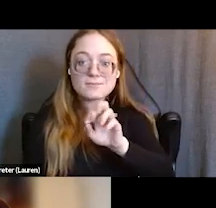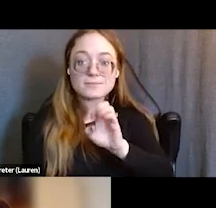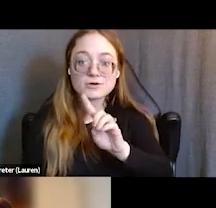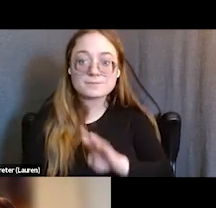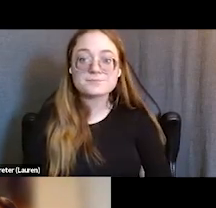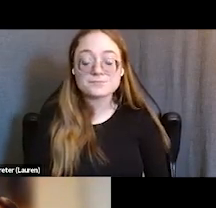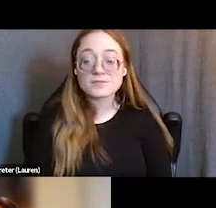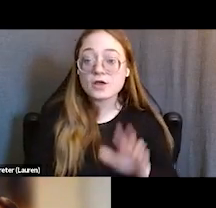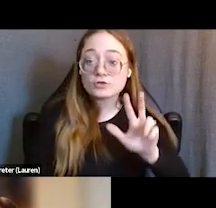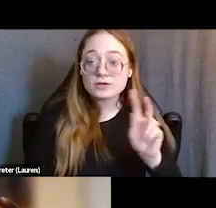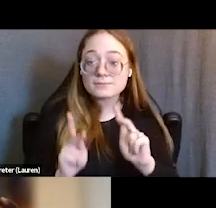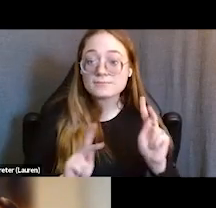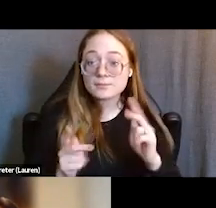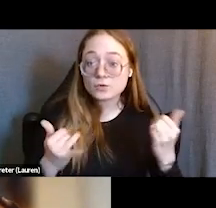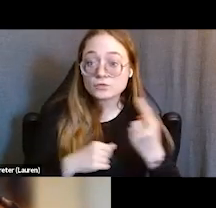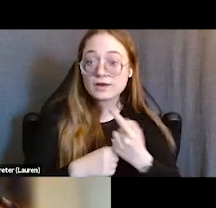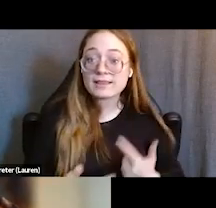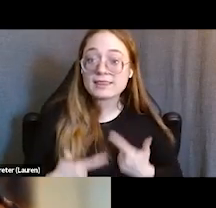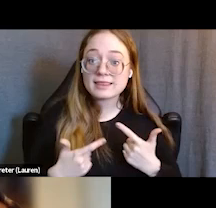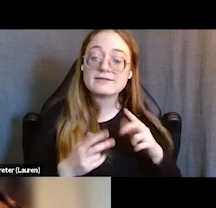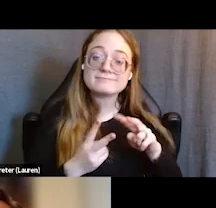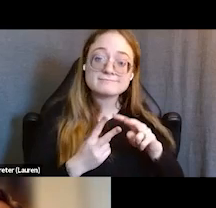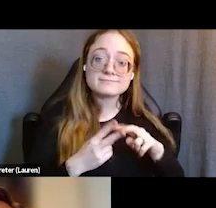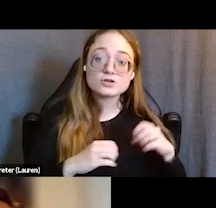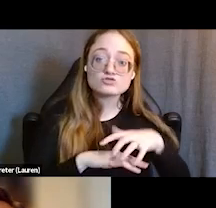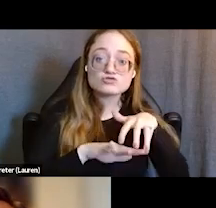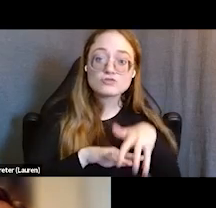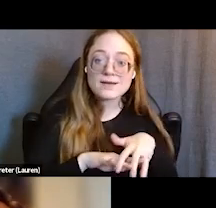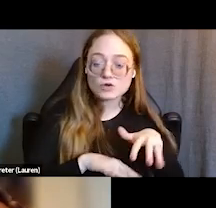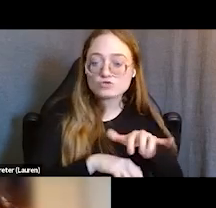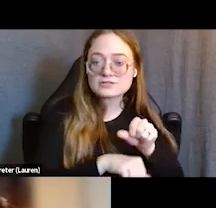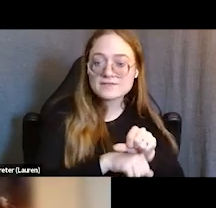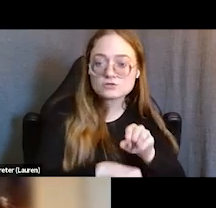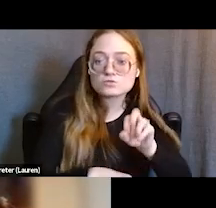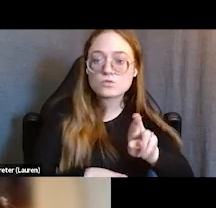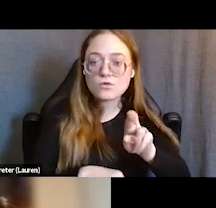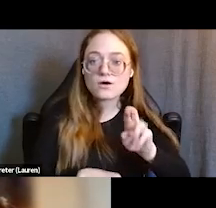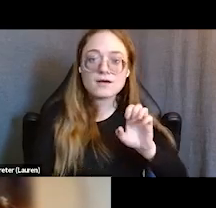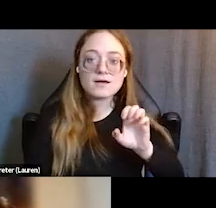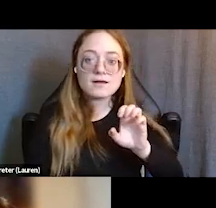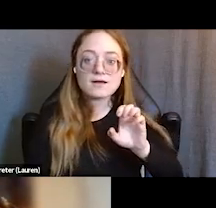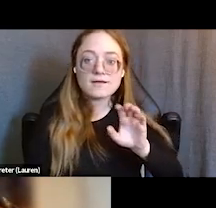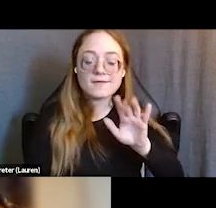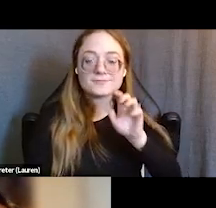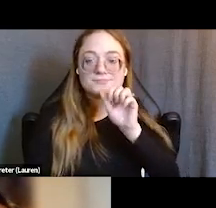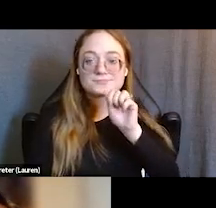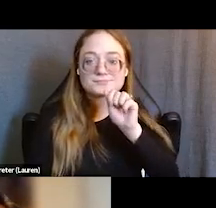reported that they live either on tribal lands, such as a reservation of Pueblo or in Alaska Native Village.